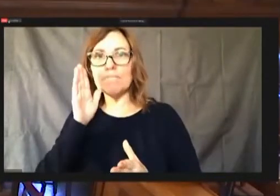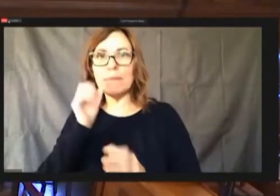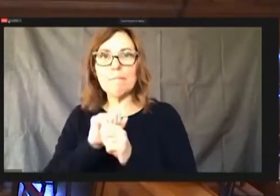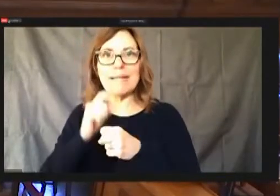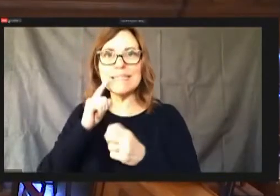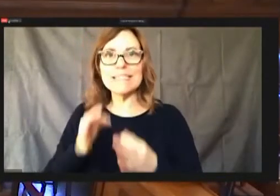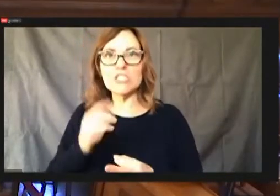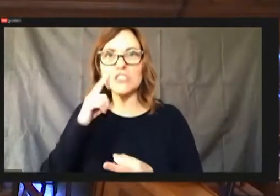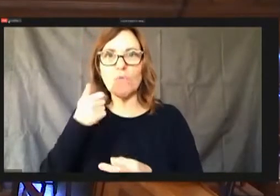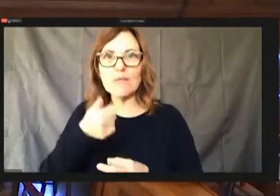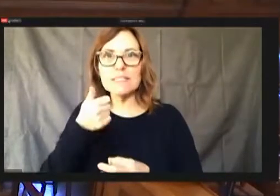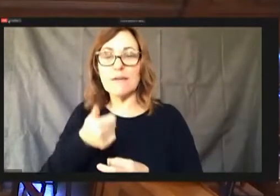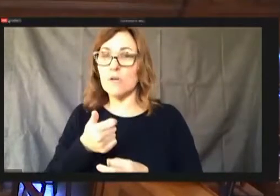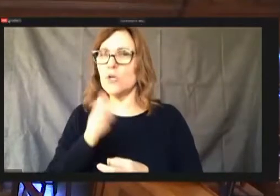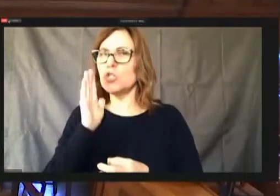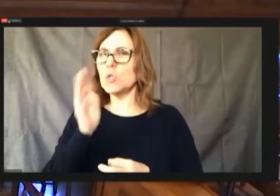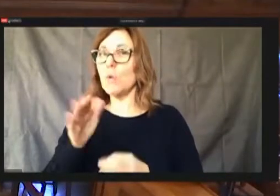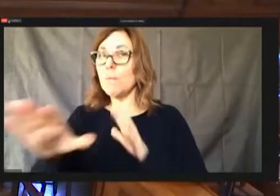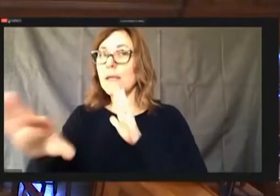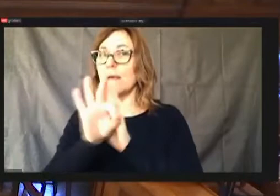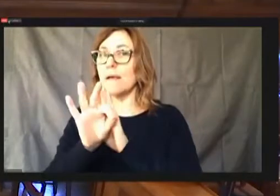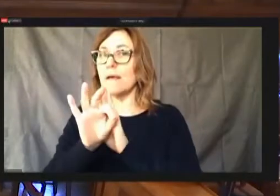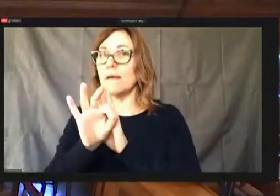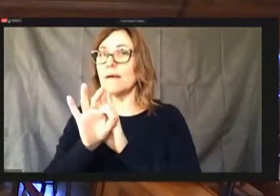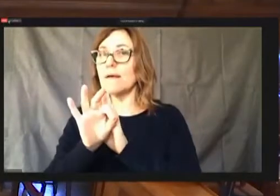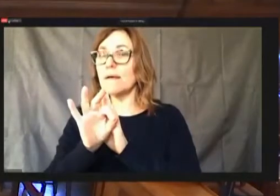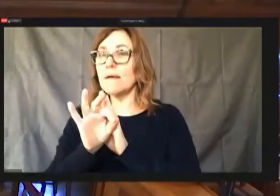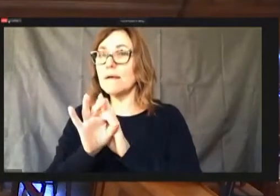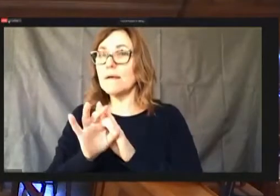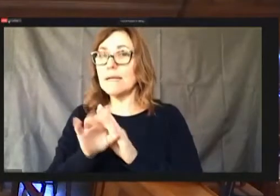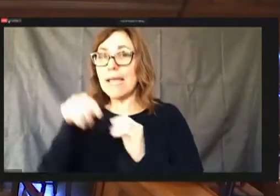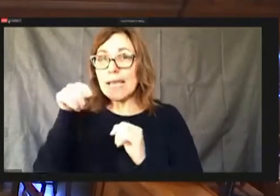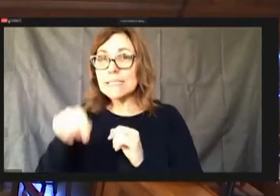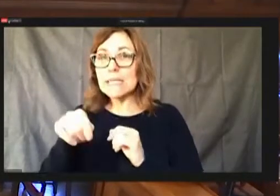That's why I asked right is this is this a director, and if it's a director Why are we